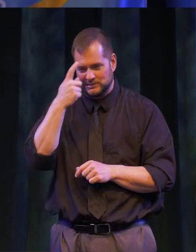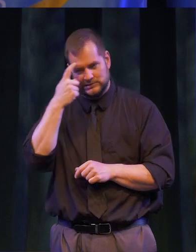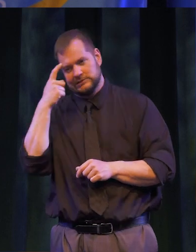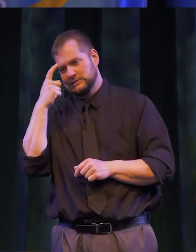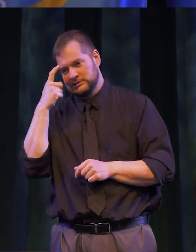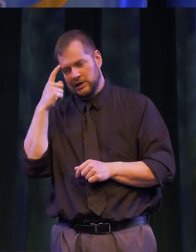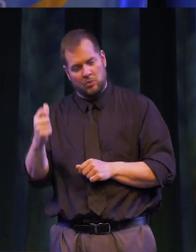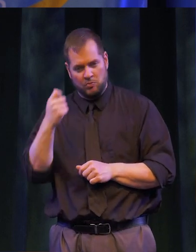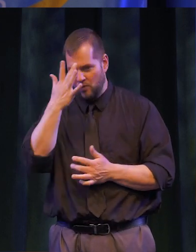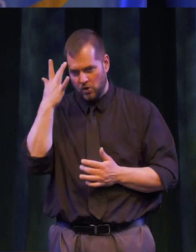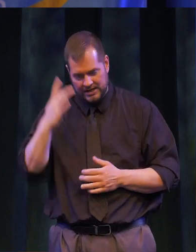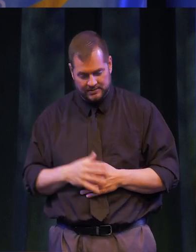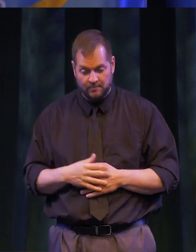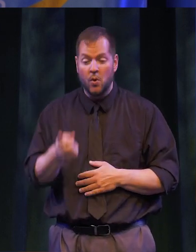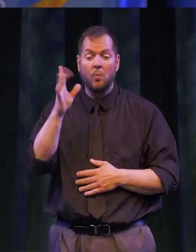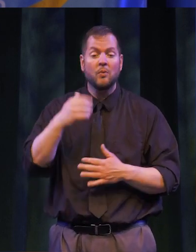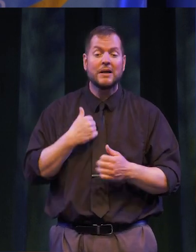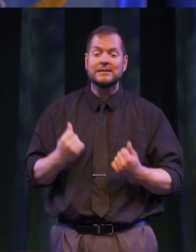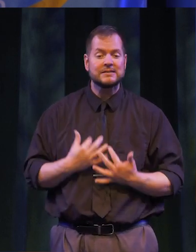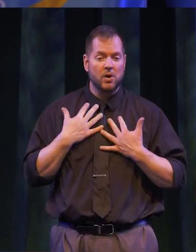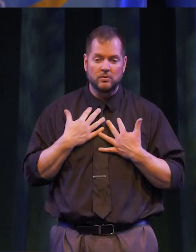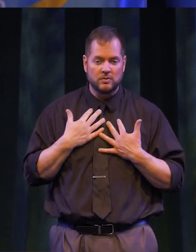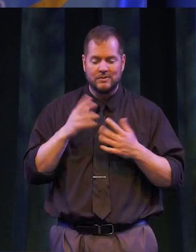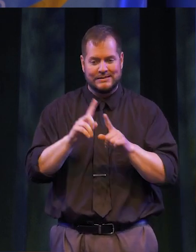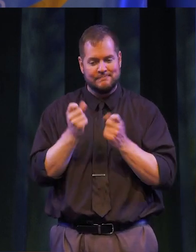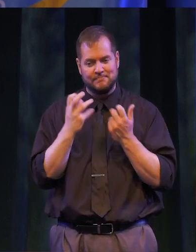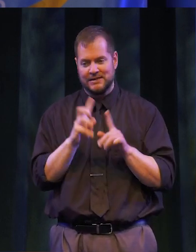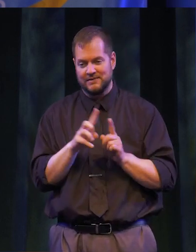WILL NEVER FORGET. AND ONE THAT MAY INSPIRE YOU IN WAYS YET UNTOLD.